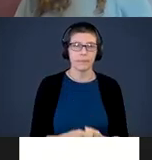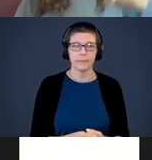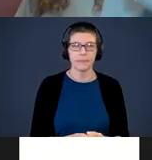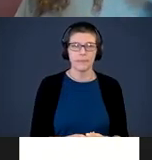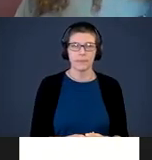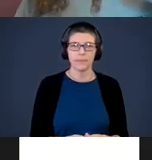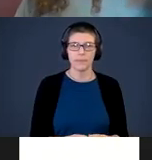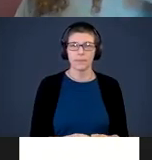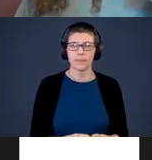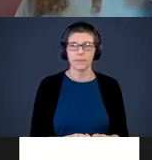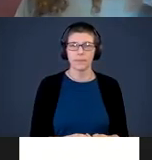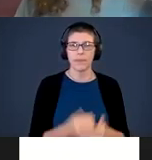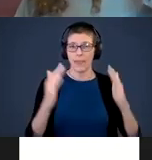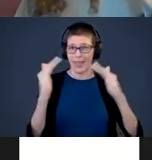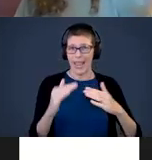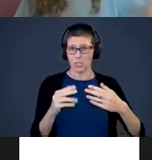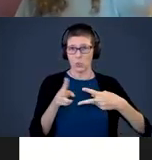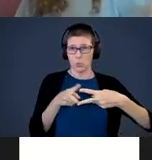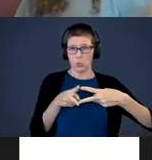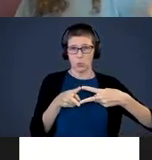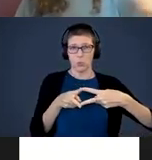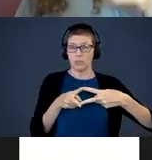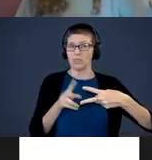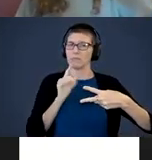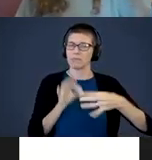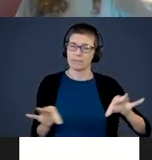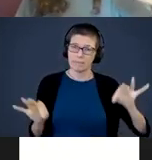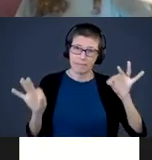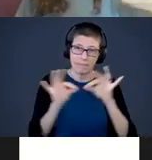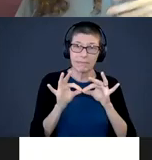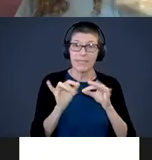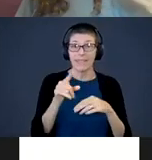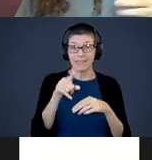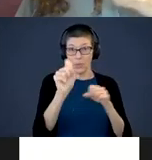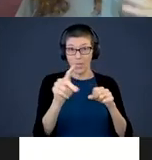These next two things are essential. If you can do these two things, you are going to be building